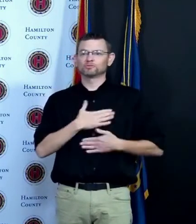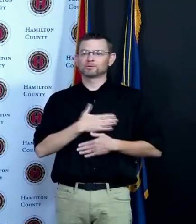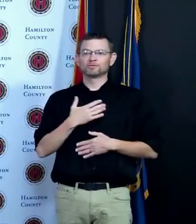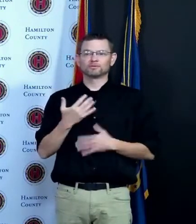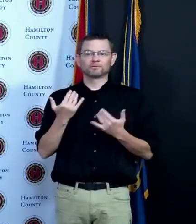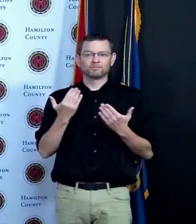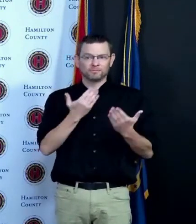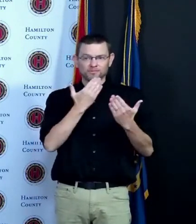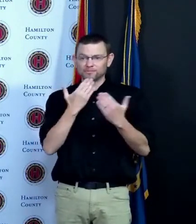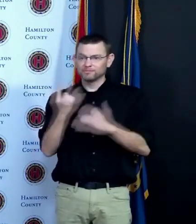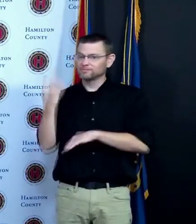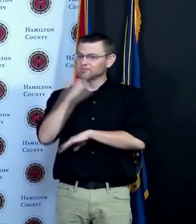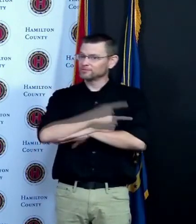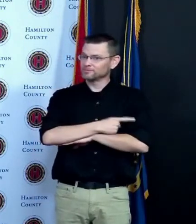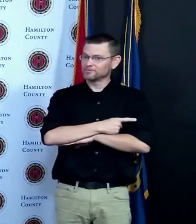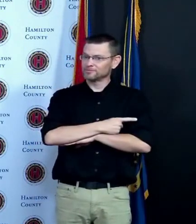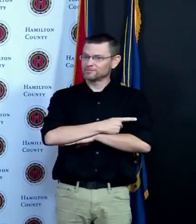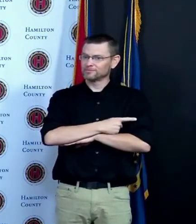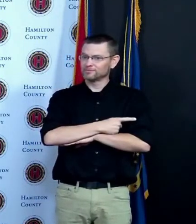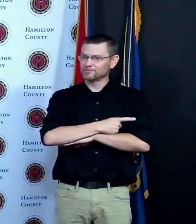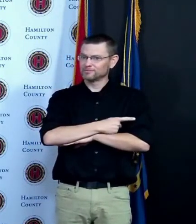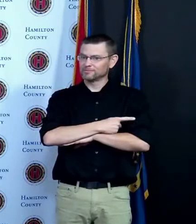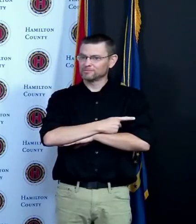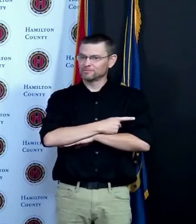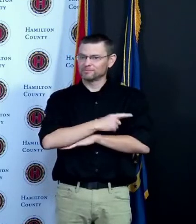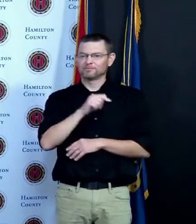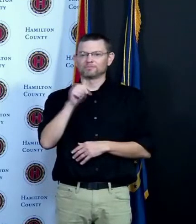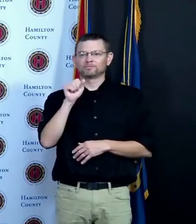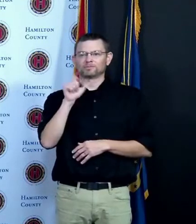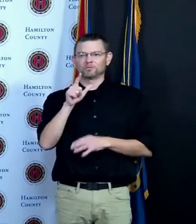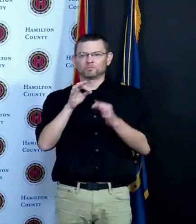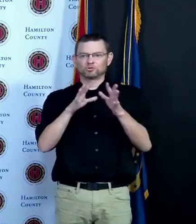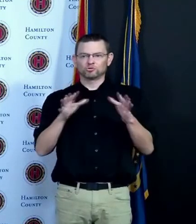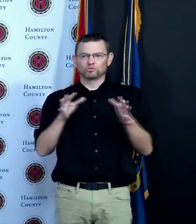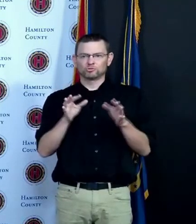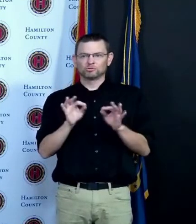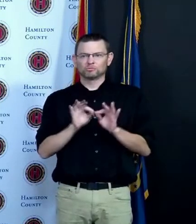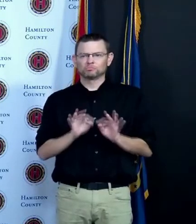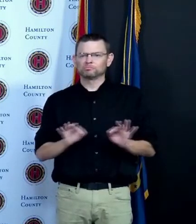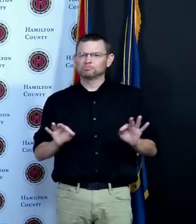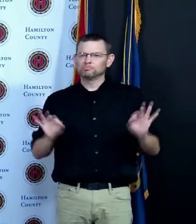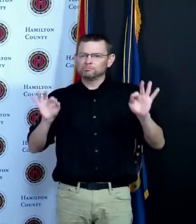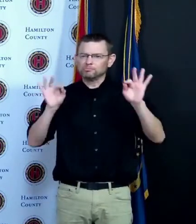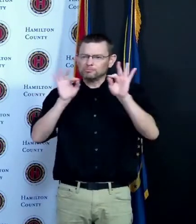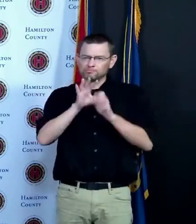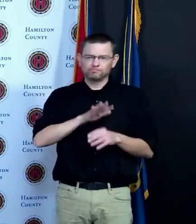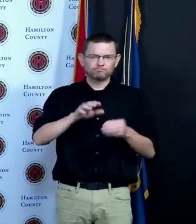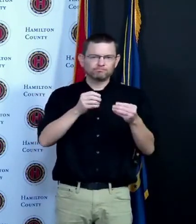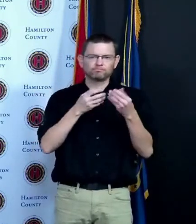American Sign Language interpreters are essential to accommodate the information needs of deaf